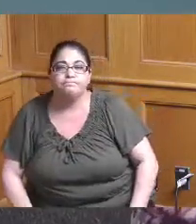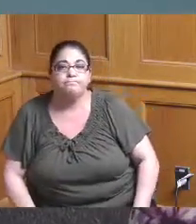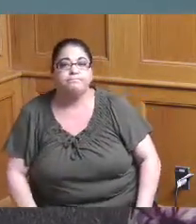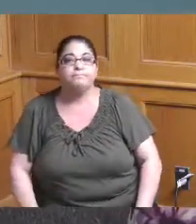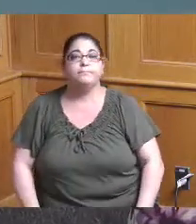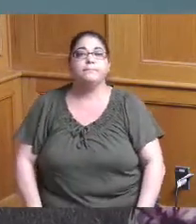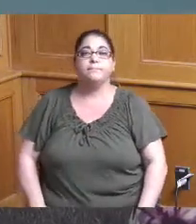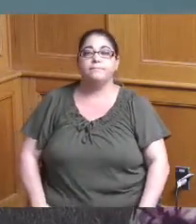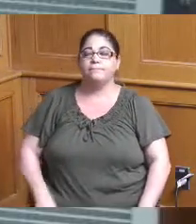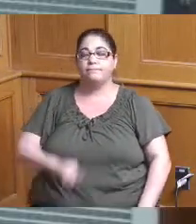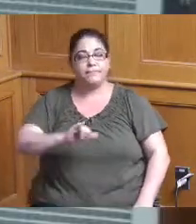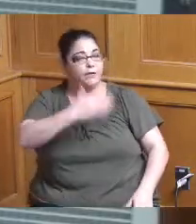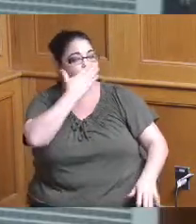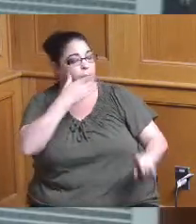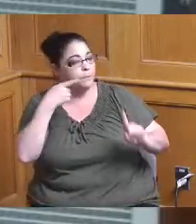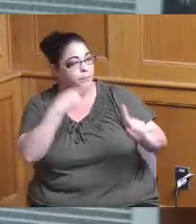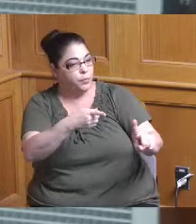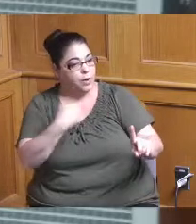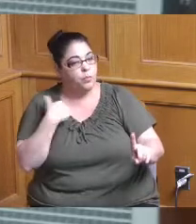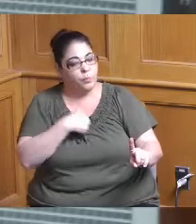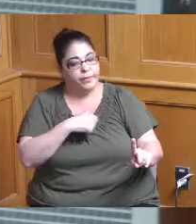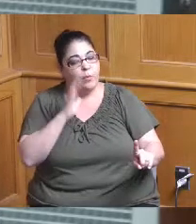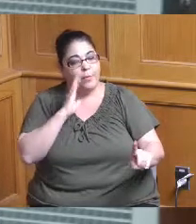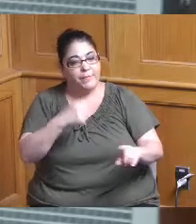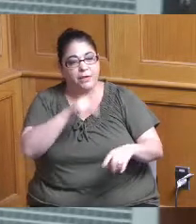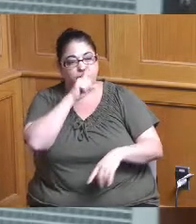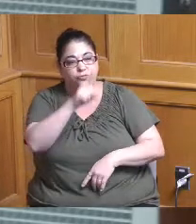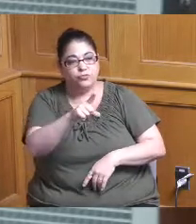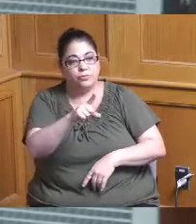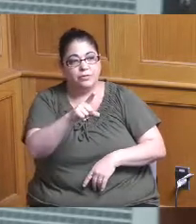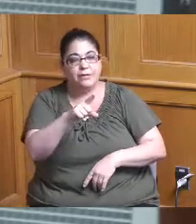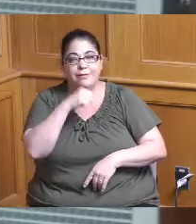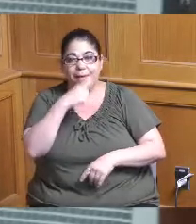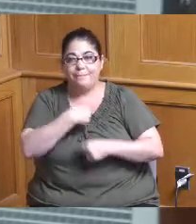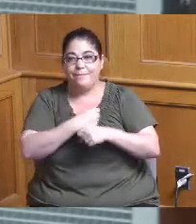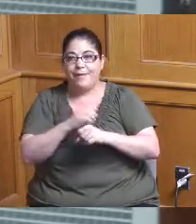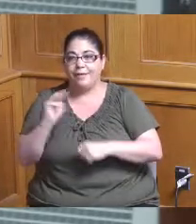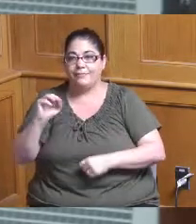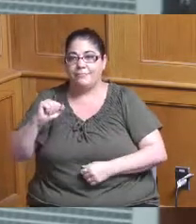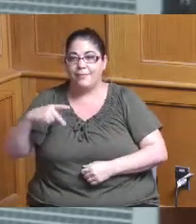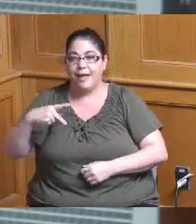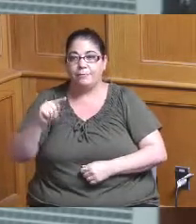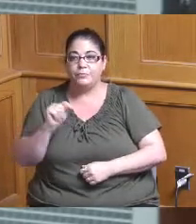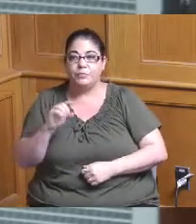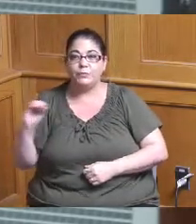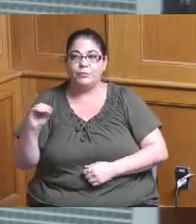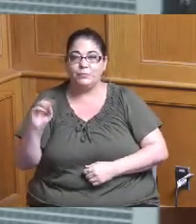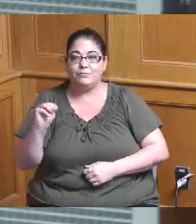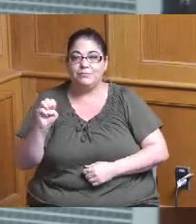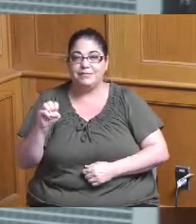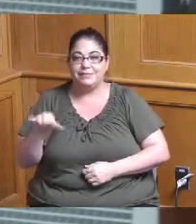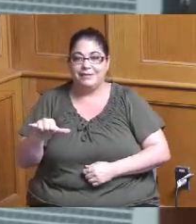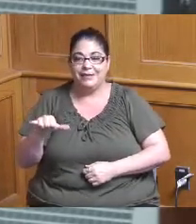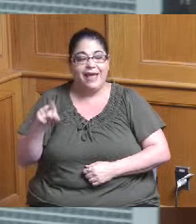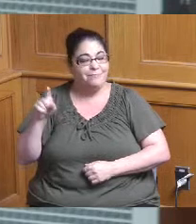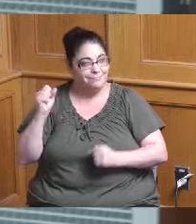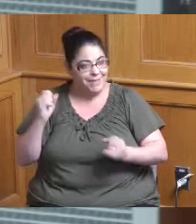that's an excellent point and we'll have to do our best and not making the map too messy because there's a lot of different things going on with this project there there's there's affordable